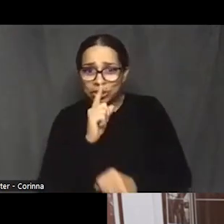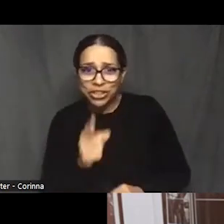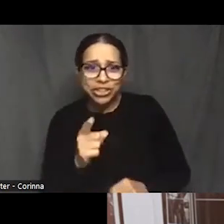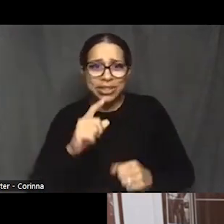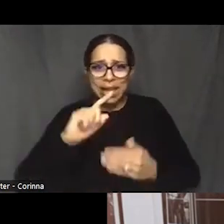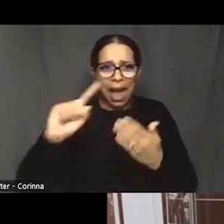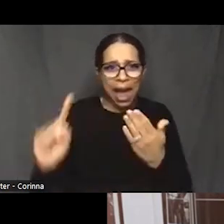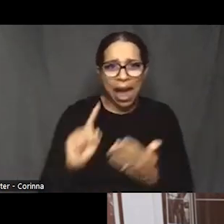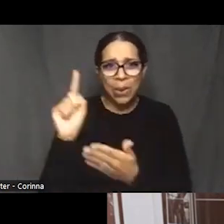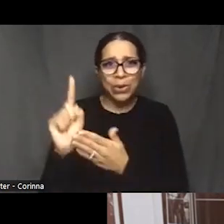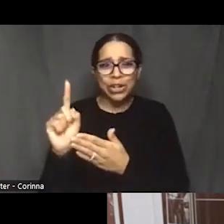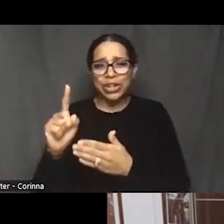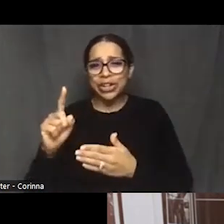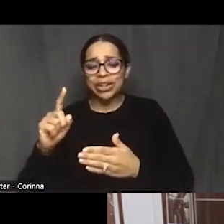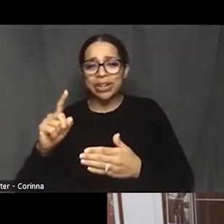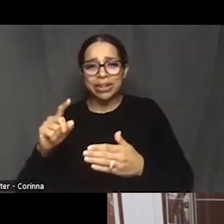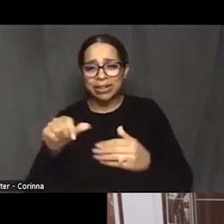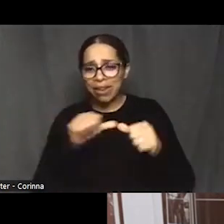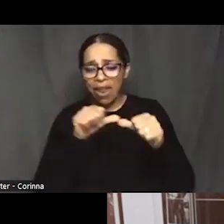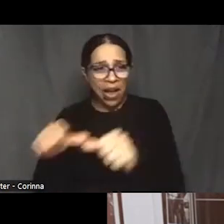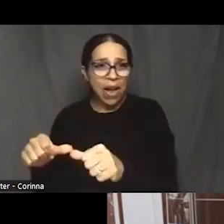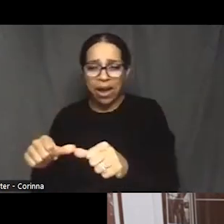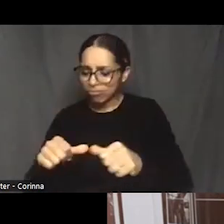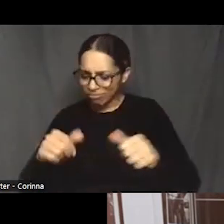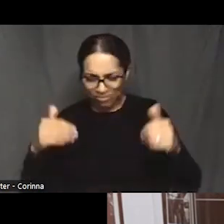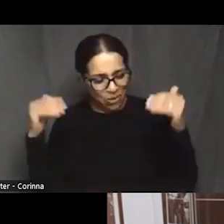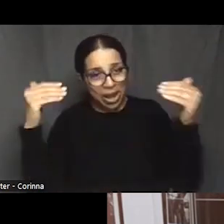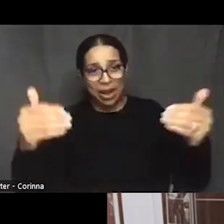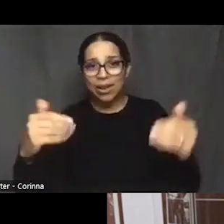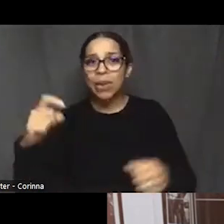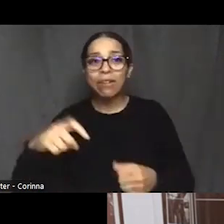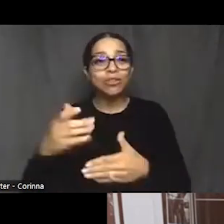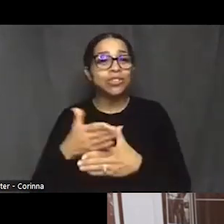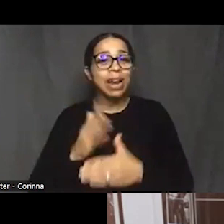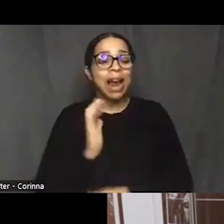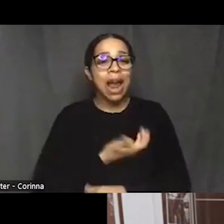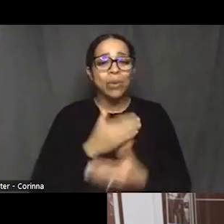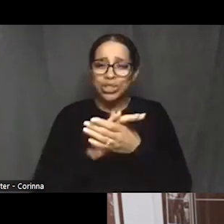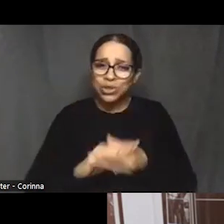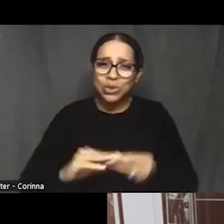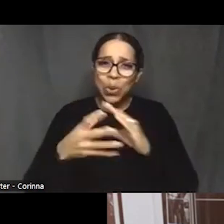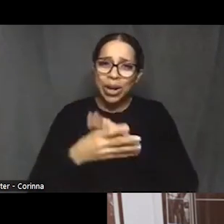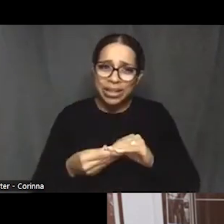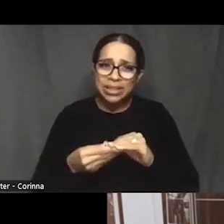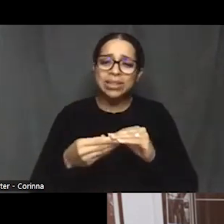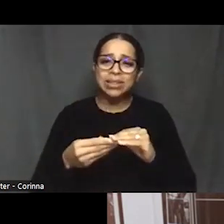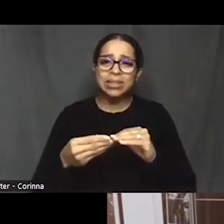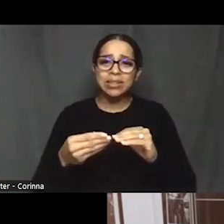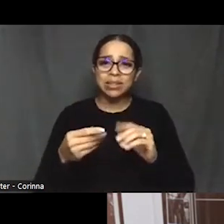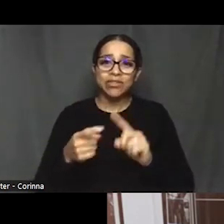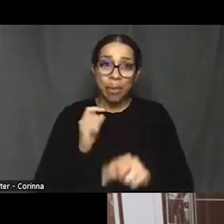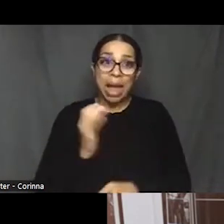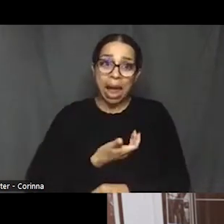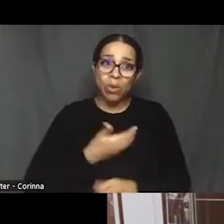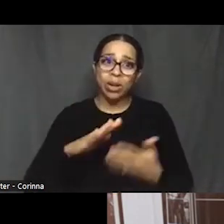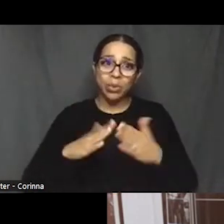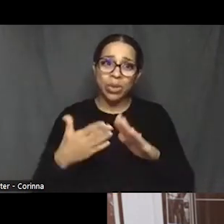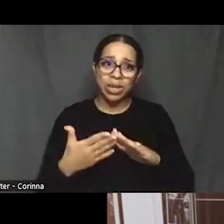We need to tell them from the people that live it. And, you know, we're losing a lot of we losing a lot of people that have